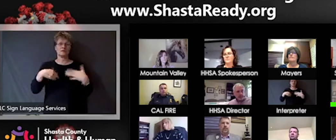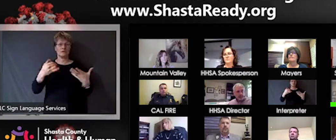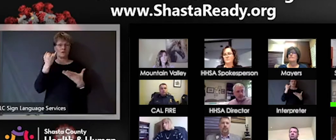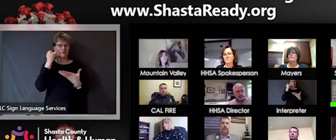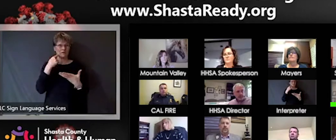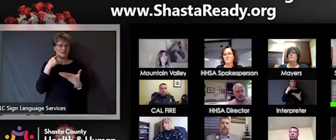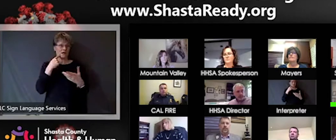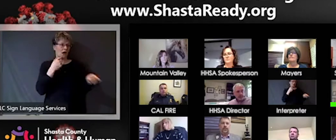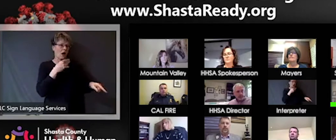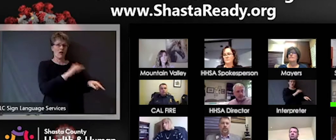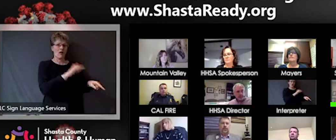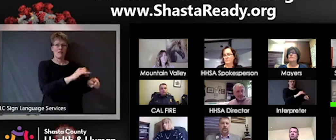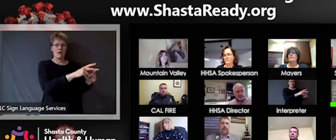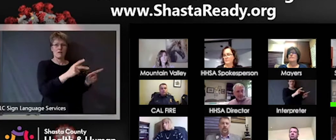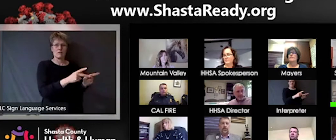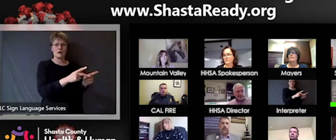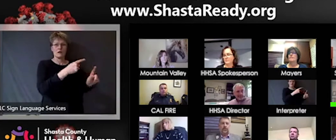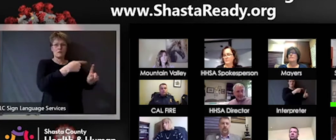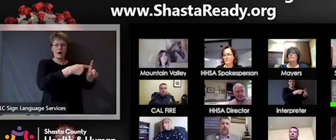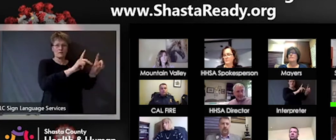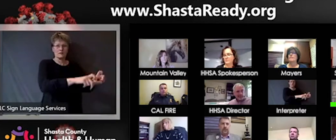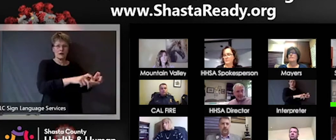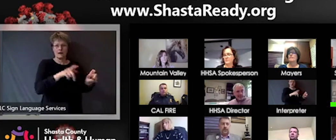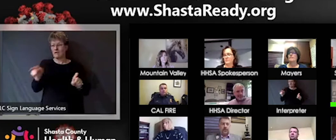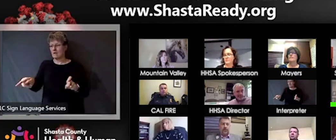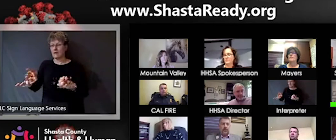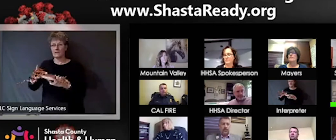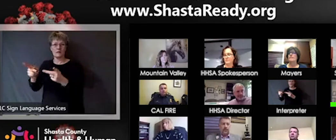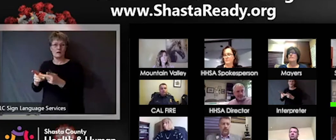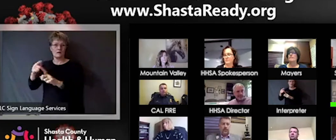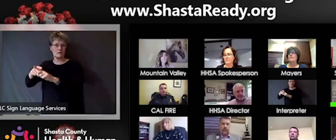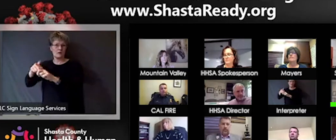have to be really careful about anywhere we go that we're in the public and